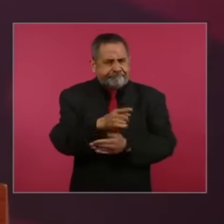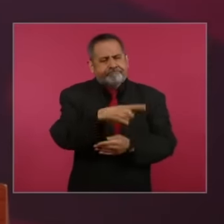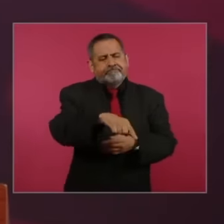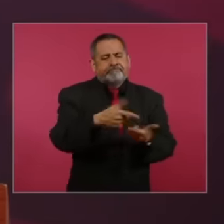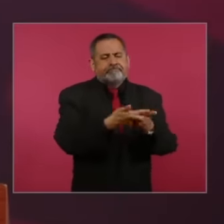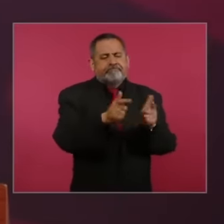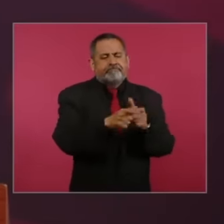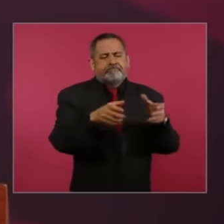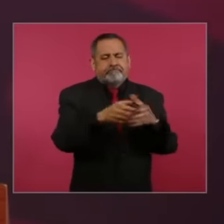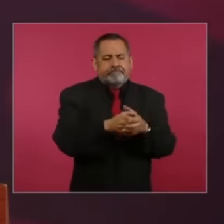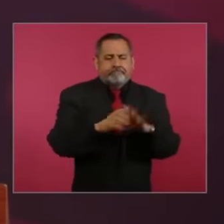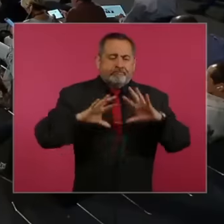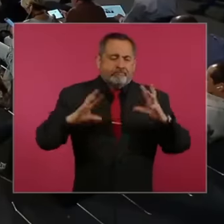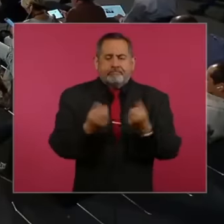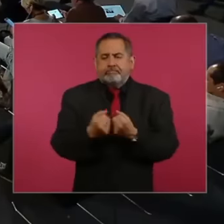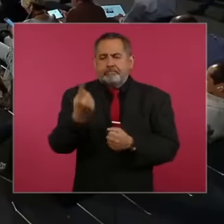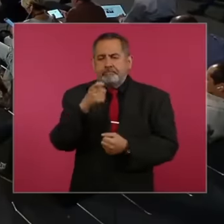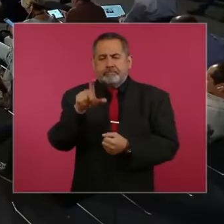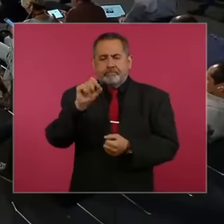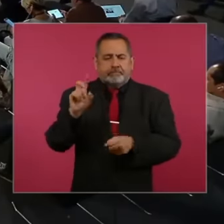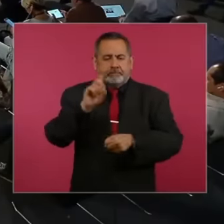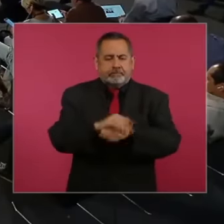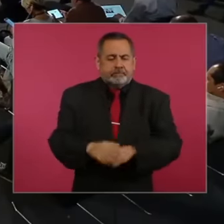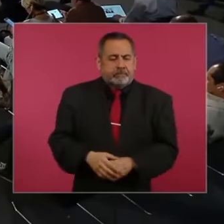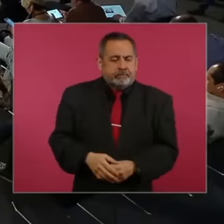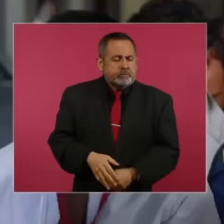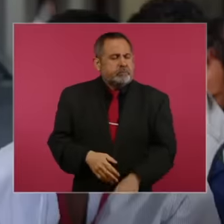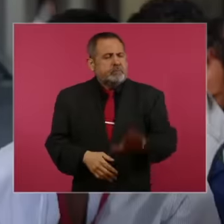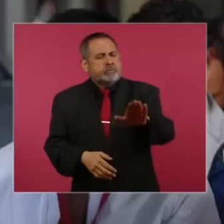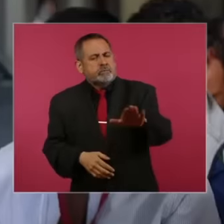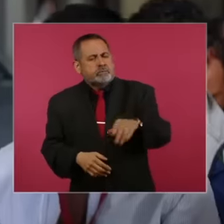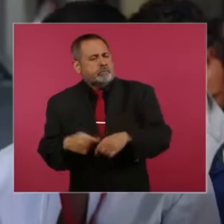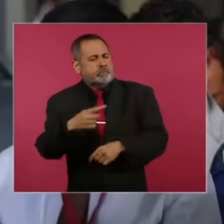these 120 in a short and prudent time. There was no longer the possibility of them being for the company or companies.